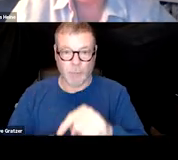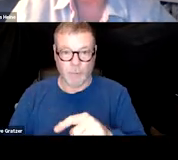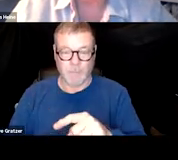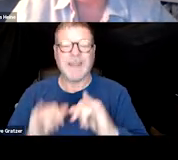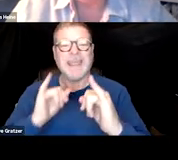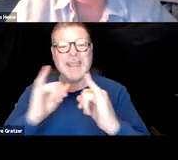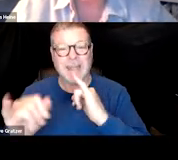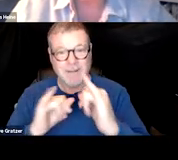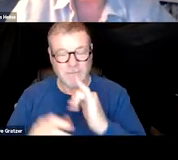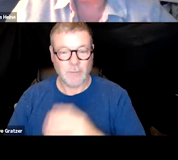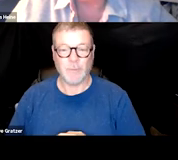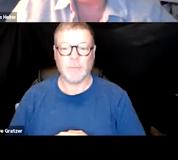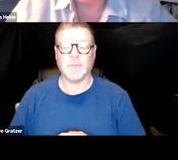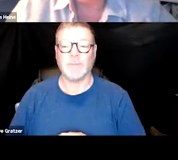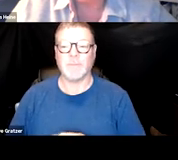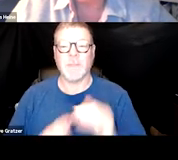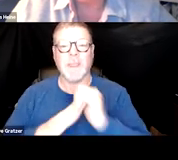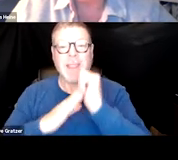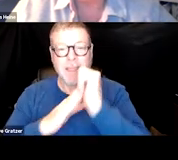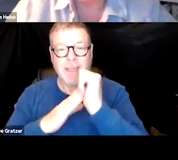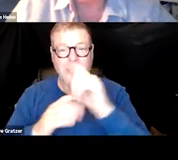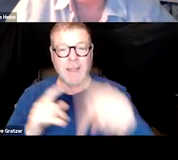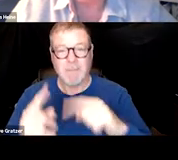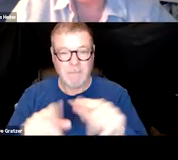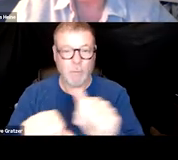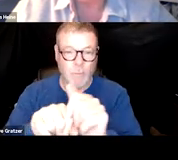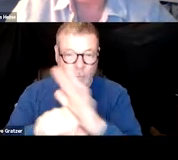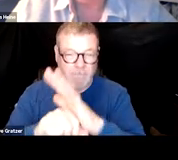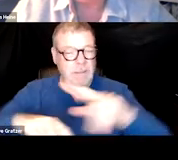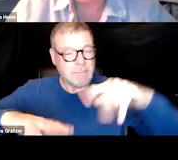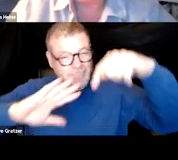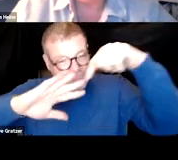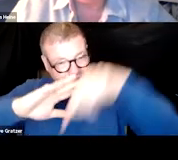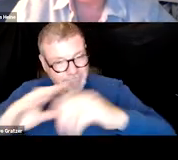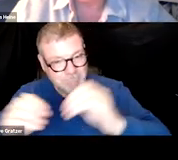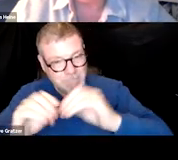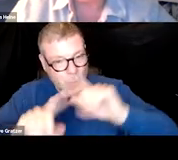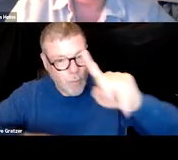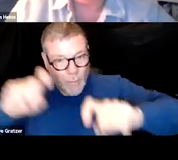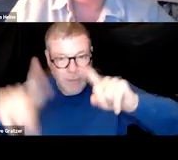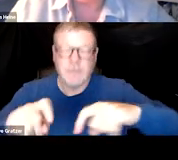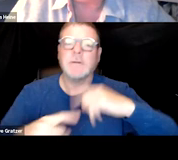to ask questions about COVID. Kind of dig a little deeper about symptoms and such.